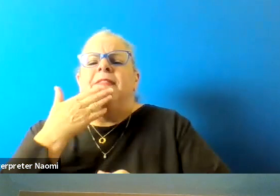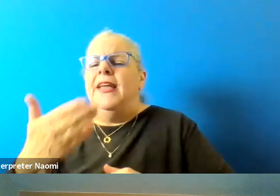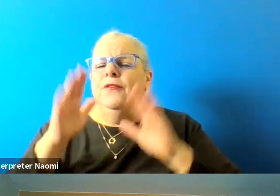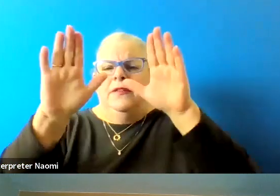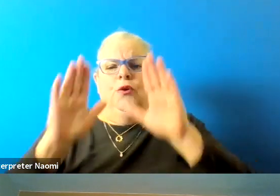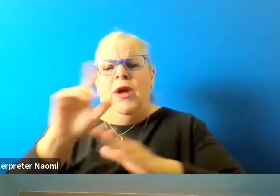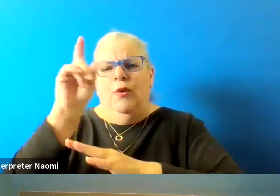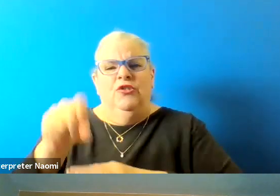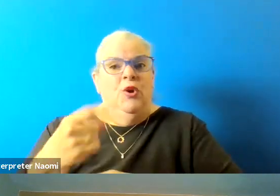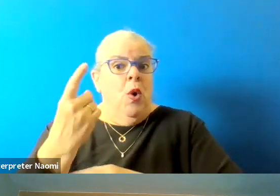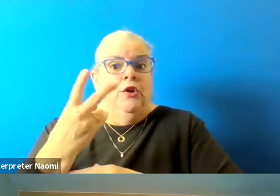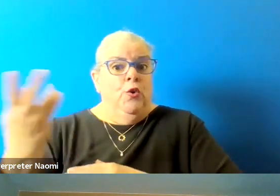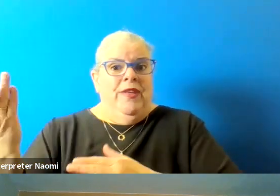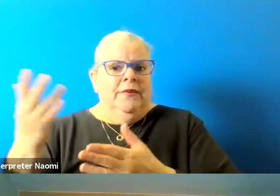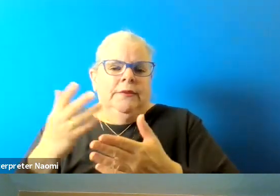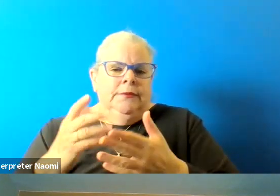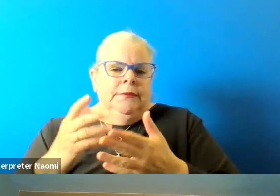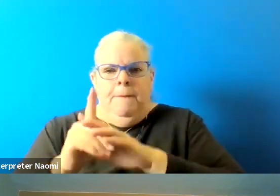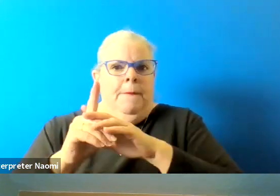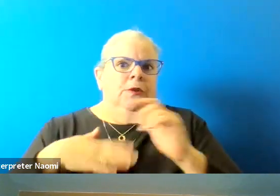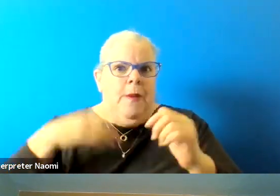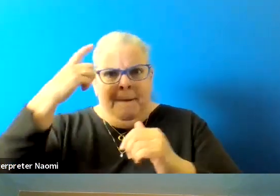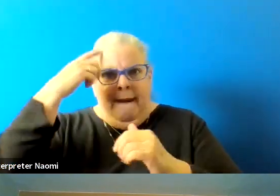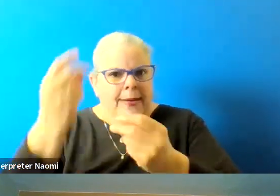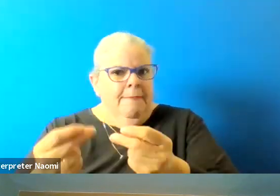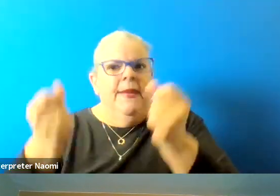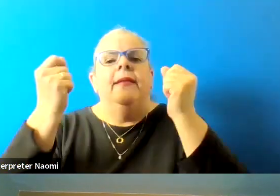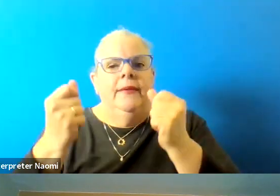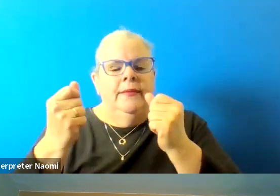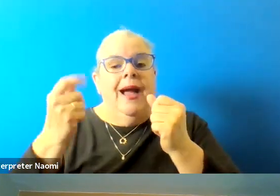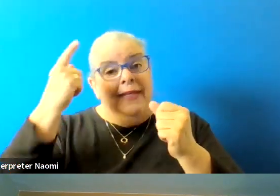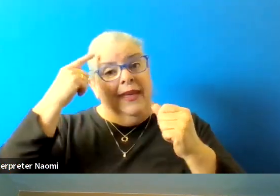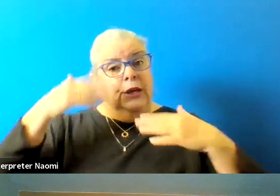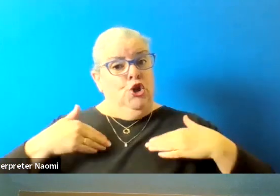A couple of things come to mind immediately. I think as humans, we're often guilty